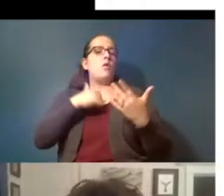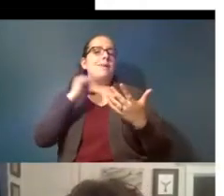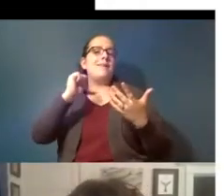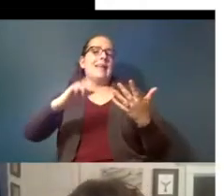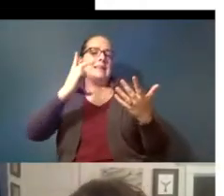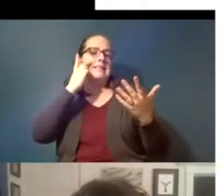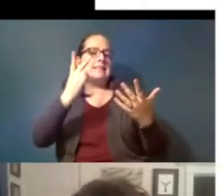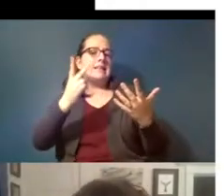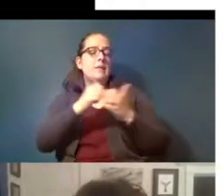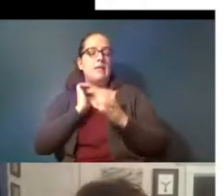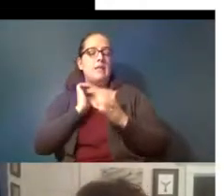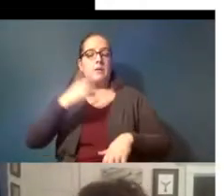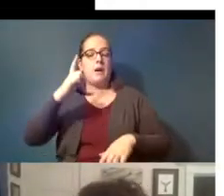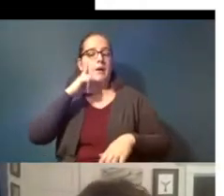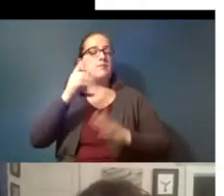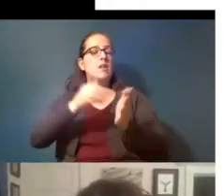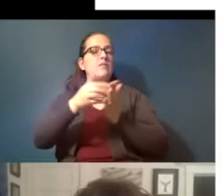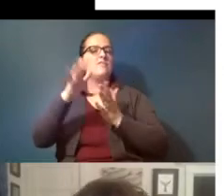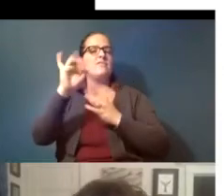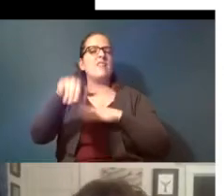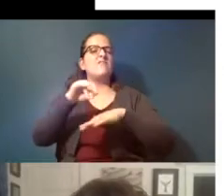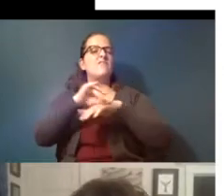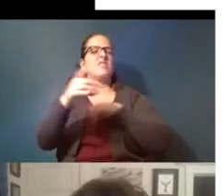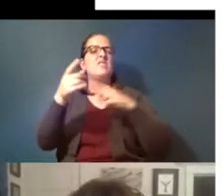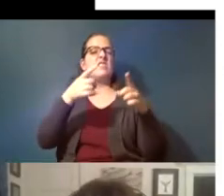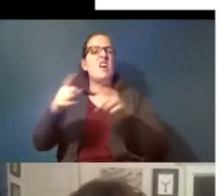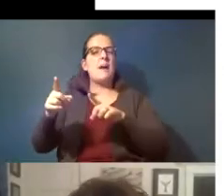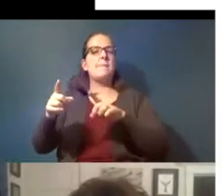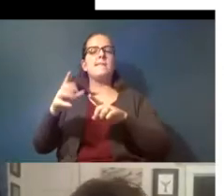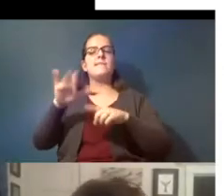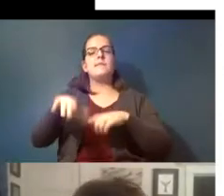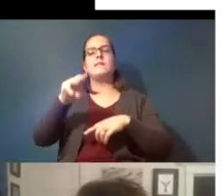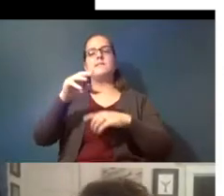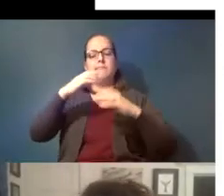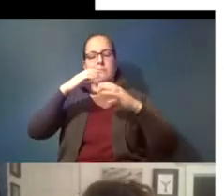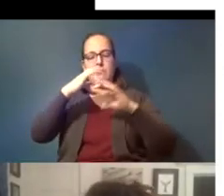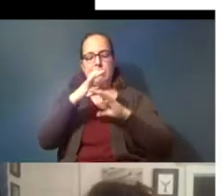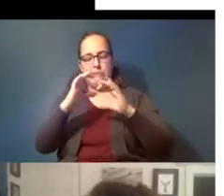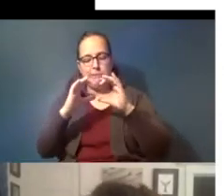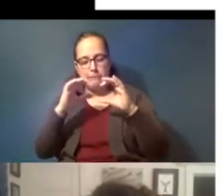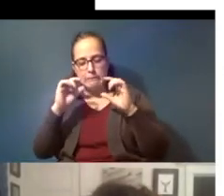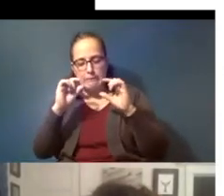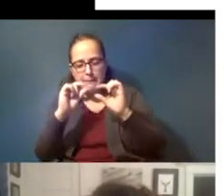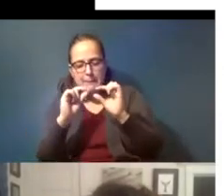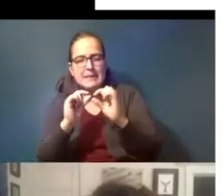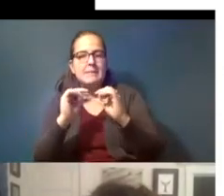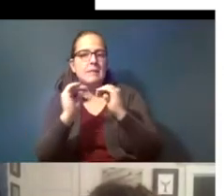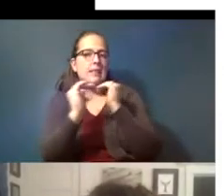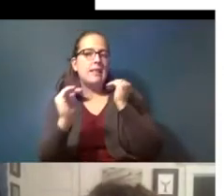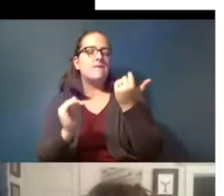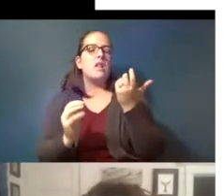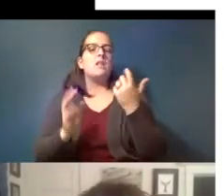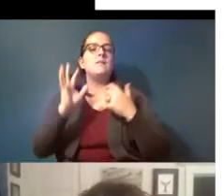with our eye often these effects are happening at the microscopic level this is a protozoan